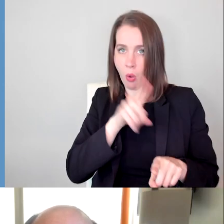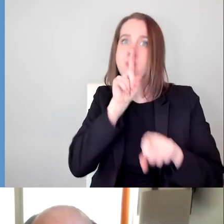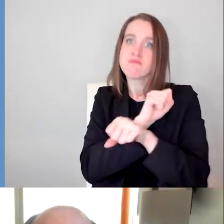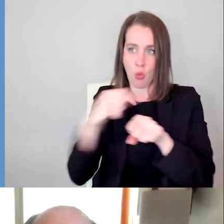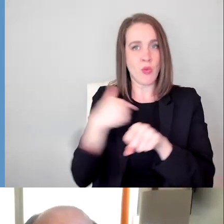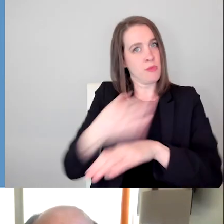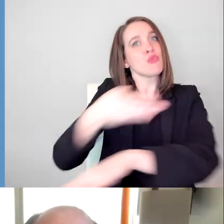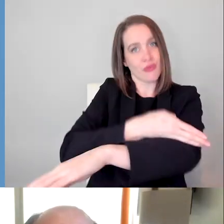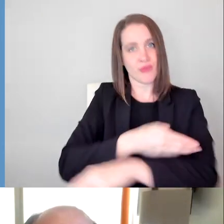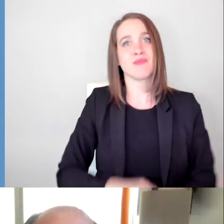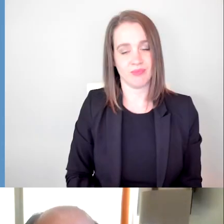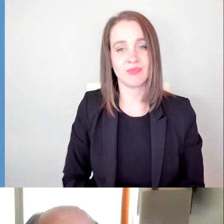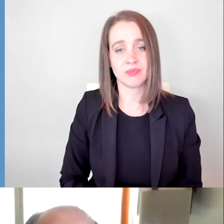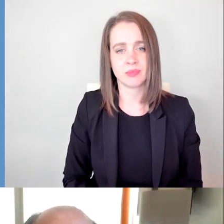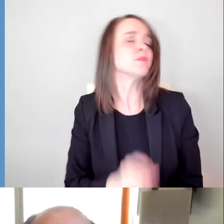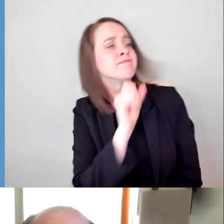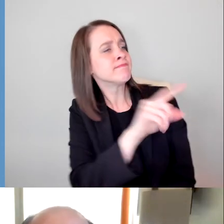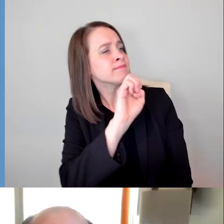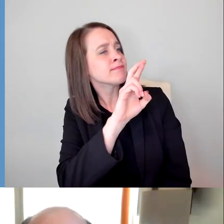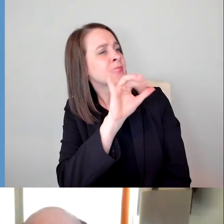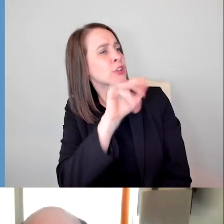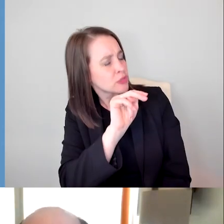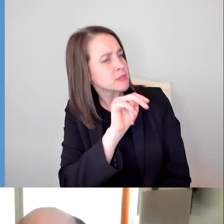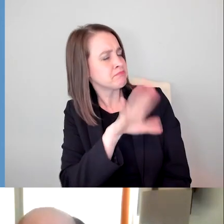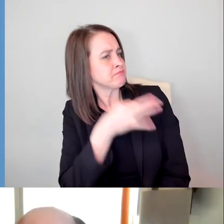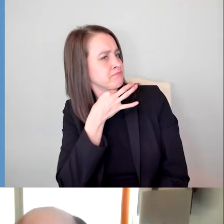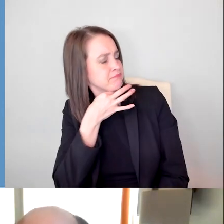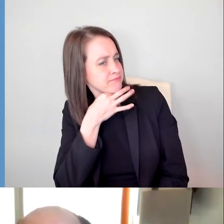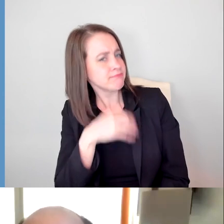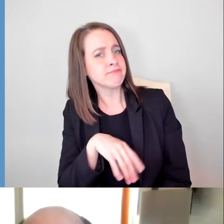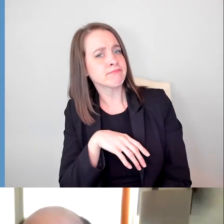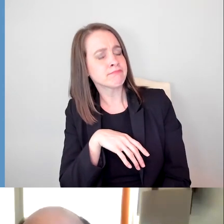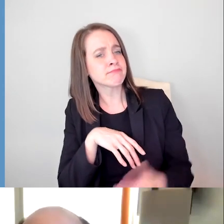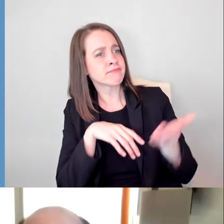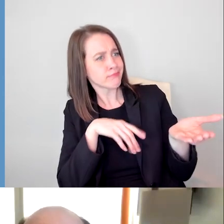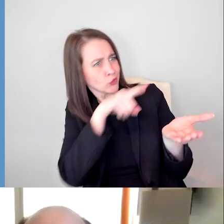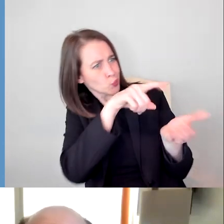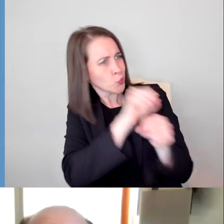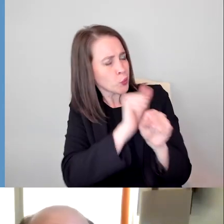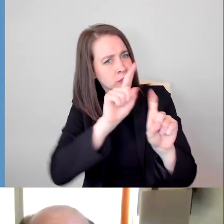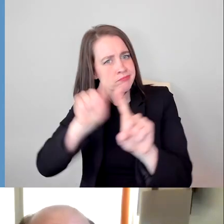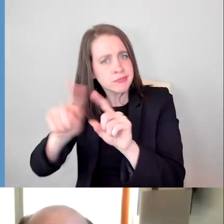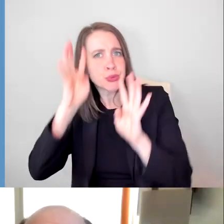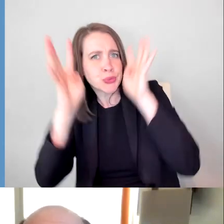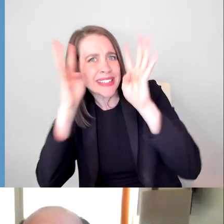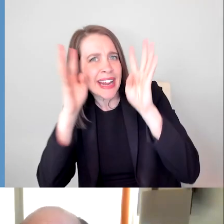Eryn, do you feel like as a person that works with creatives, as a person who essentially